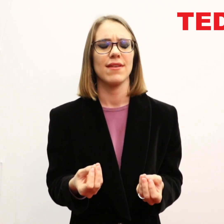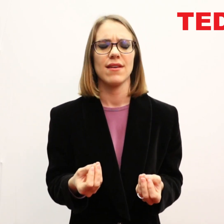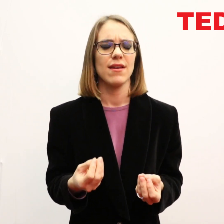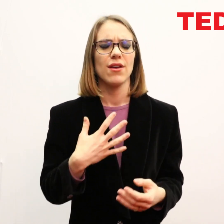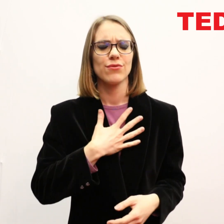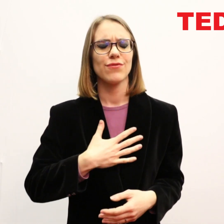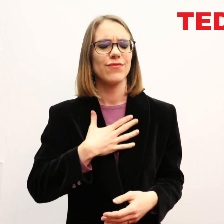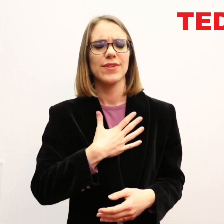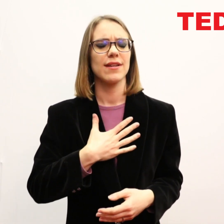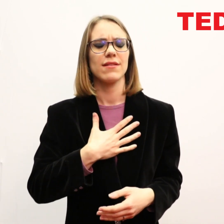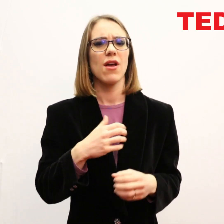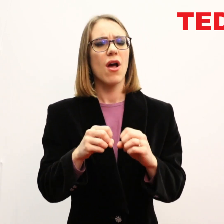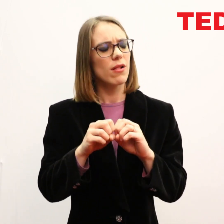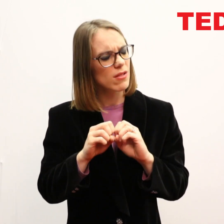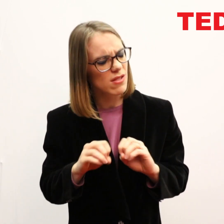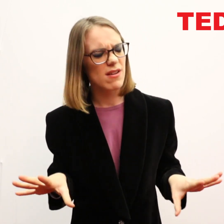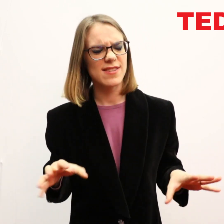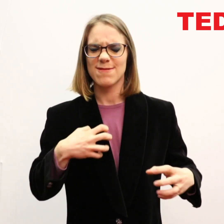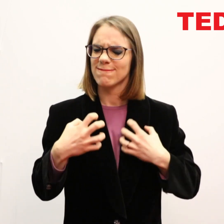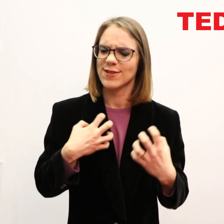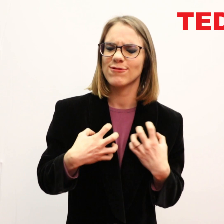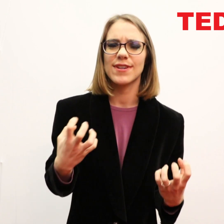You are completely lost and frustrated.